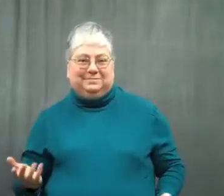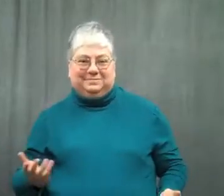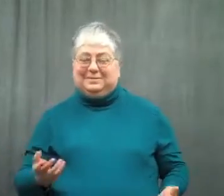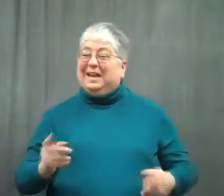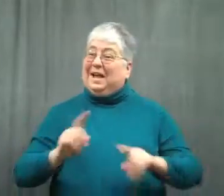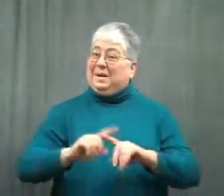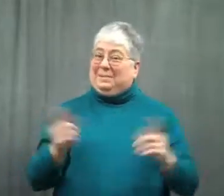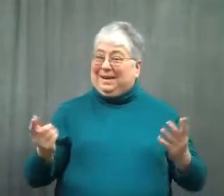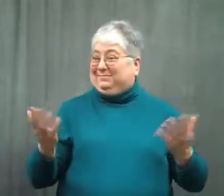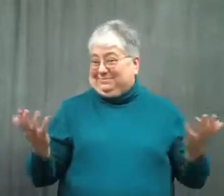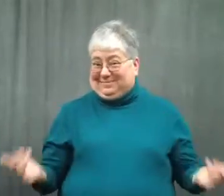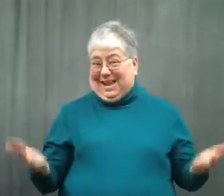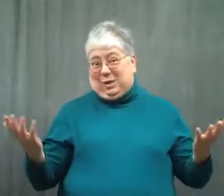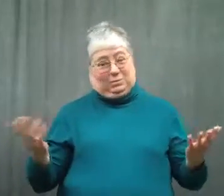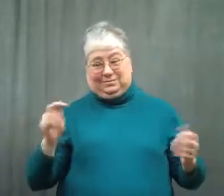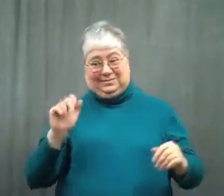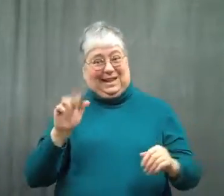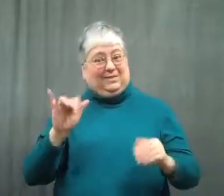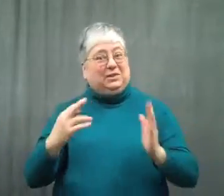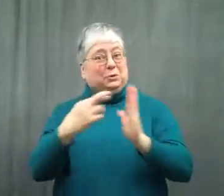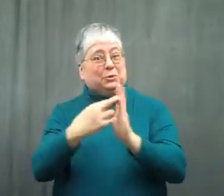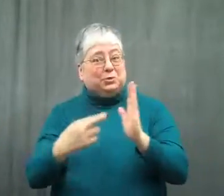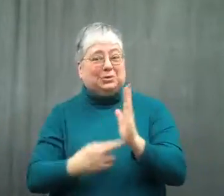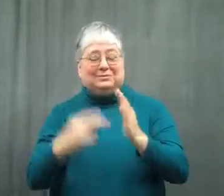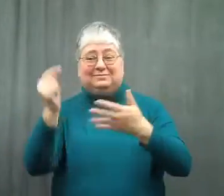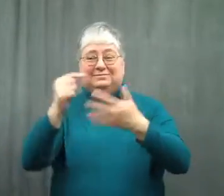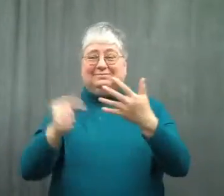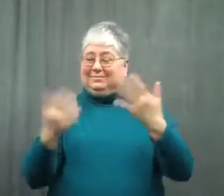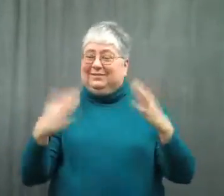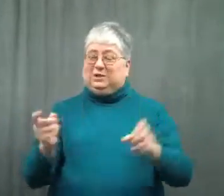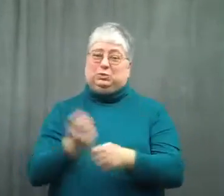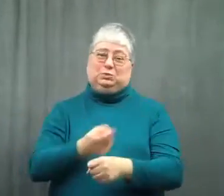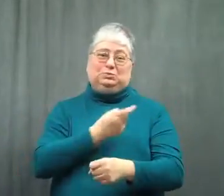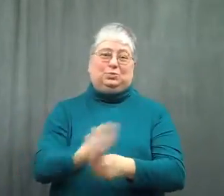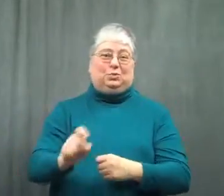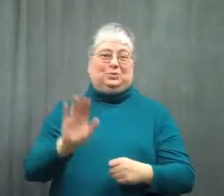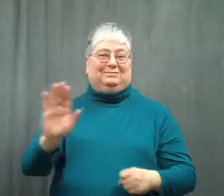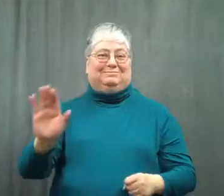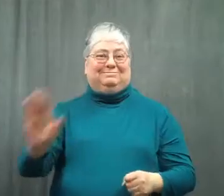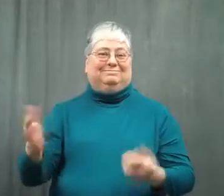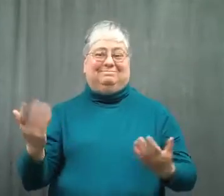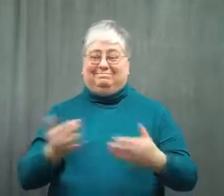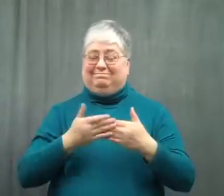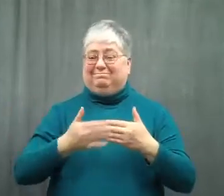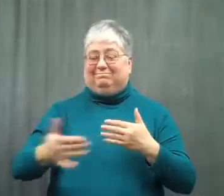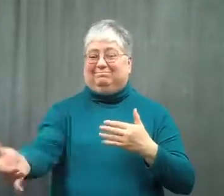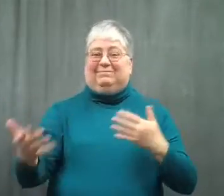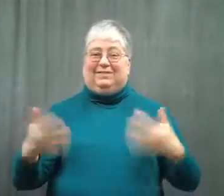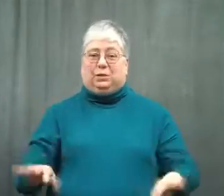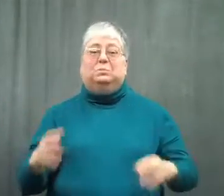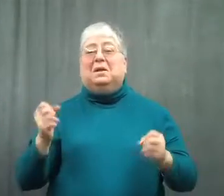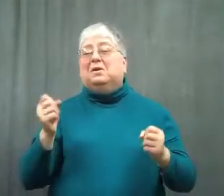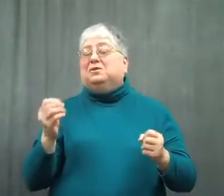But with the Navy rules, his career has been ruined.